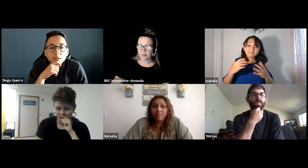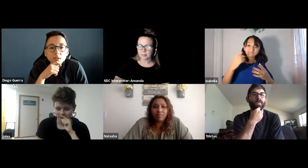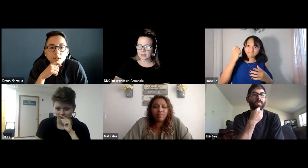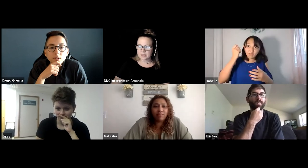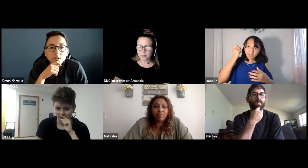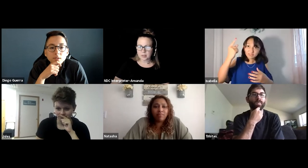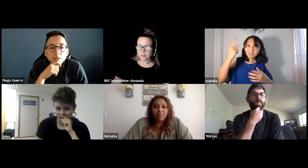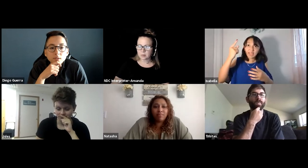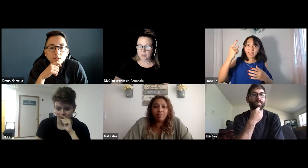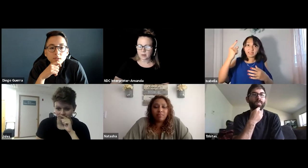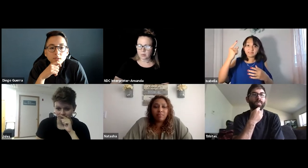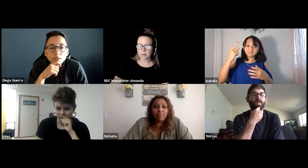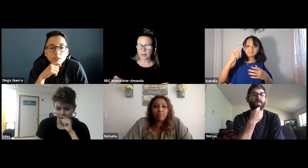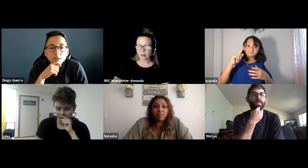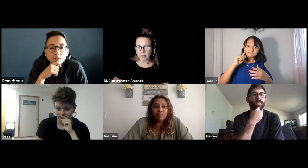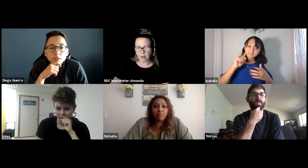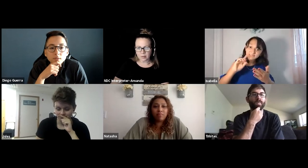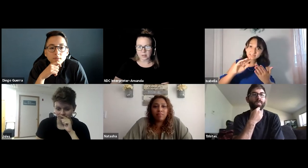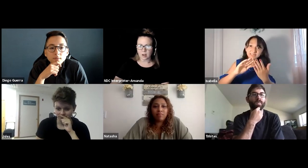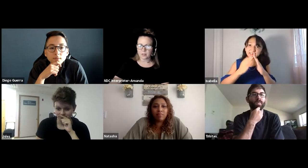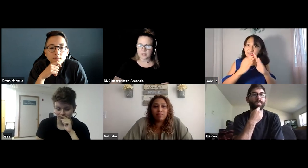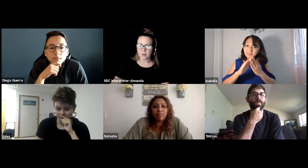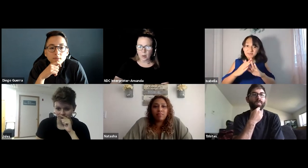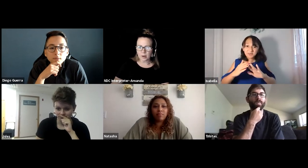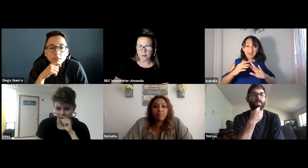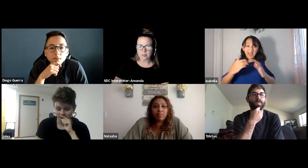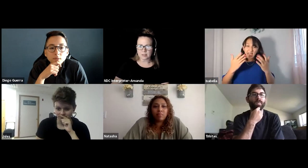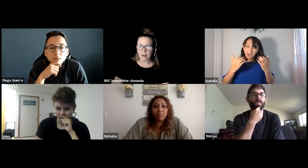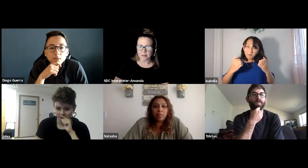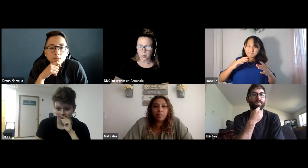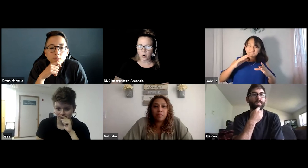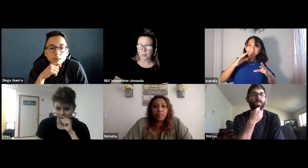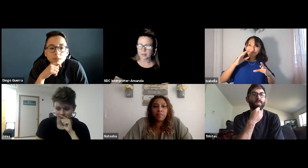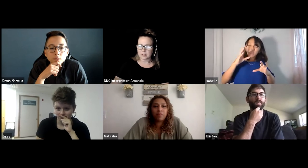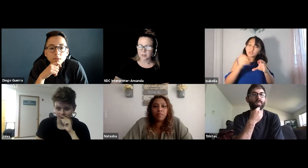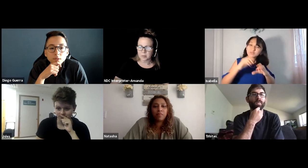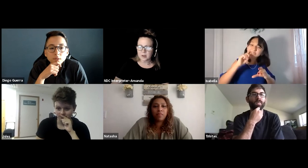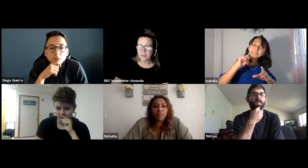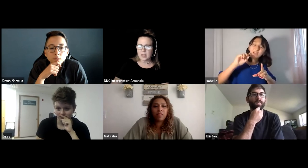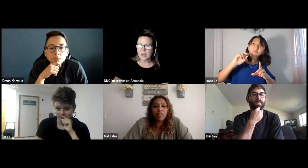being a Deaf person we rely on others often so I want to understand more about the Deaf community